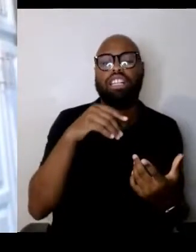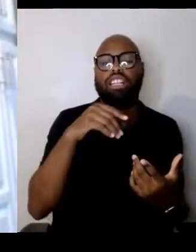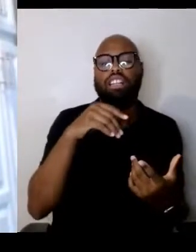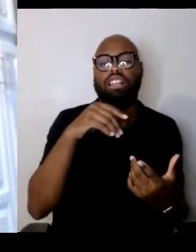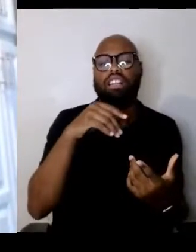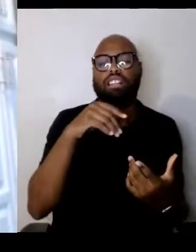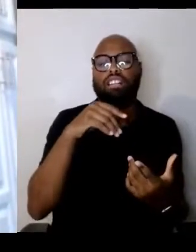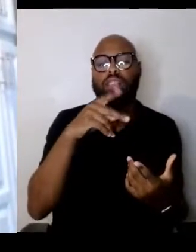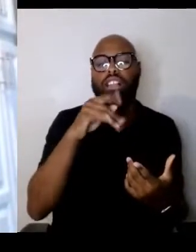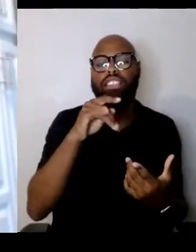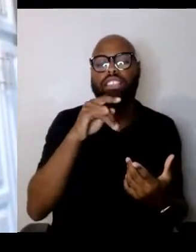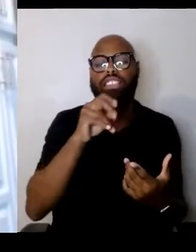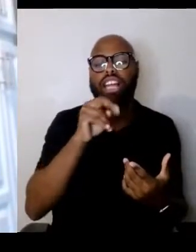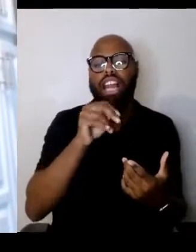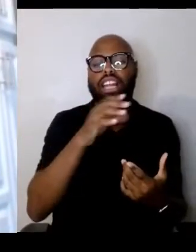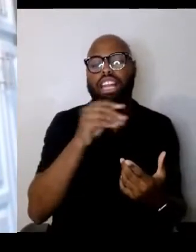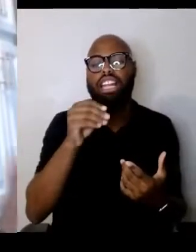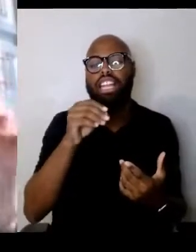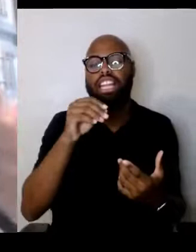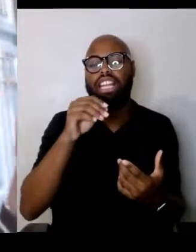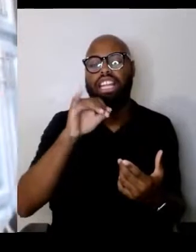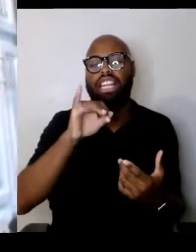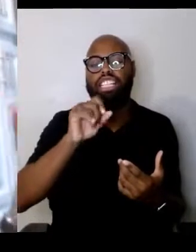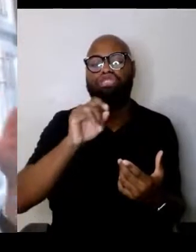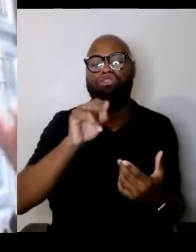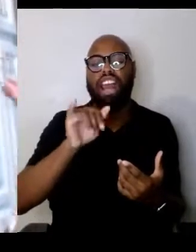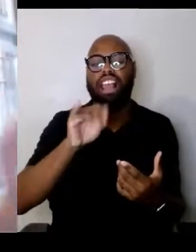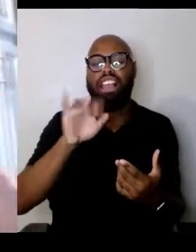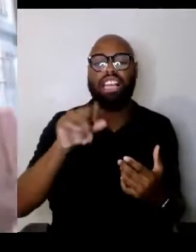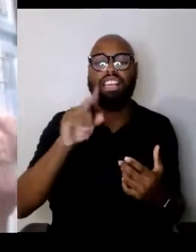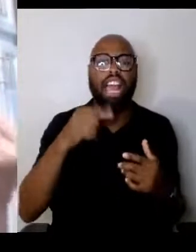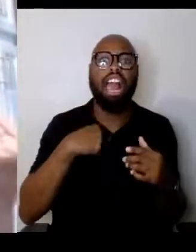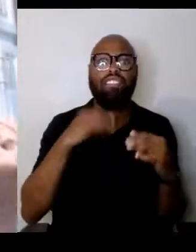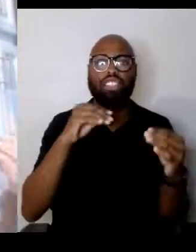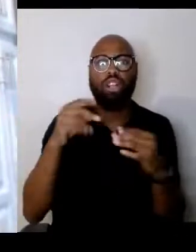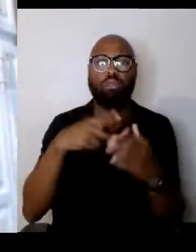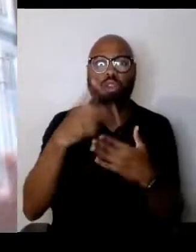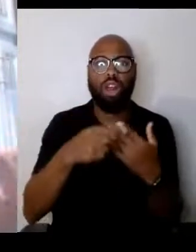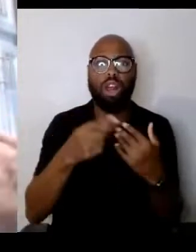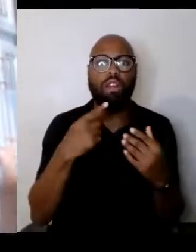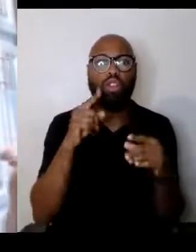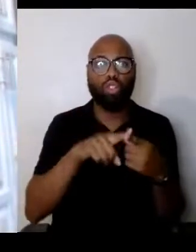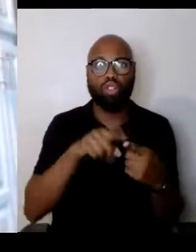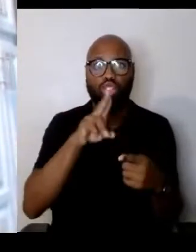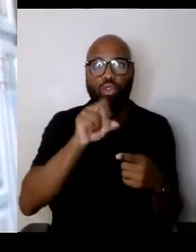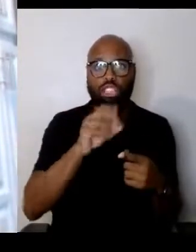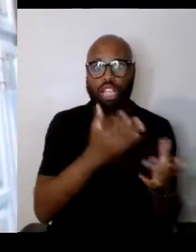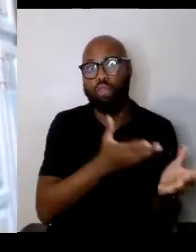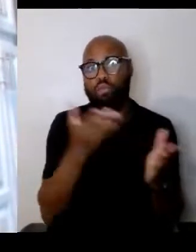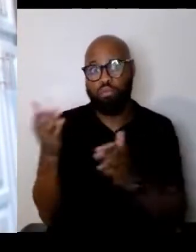where they bring, to the United States, they bring Israeli kids and Palestinian kids